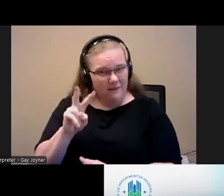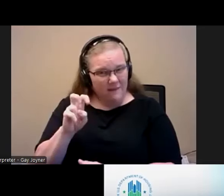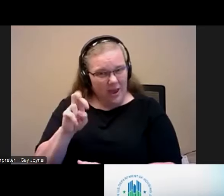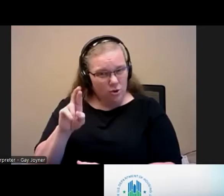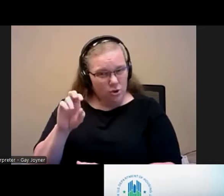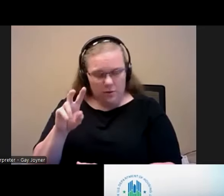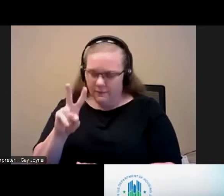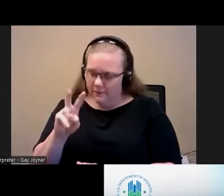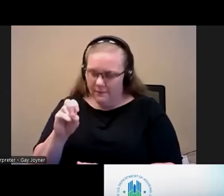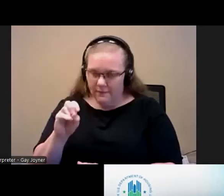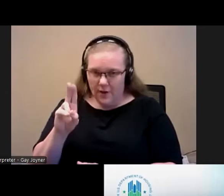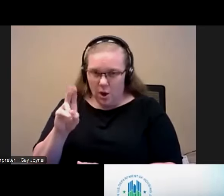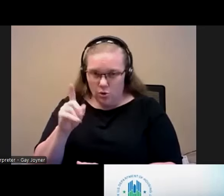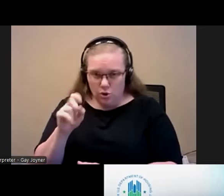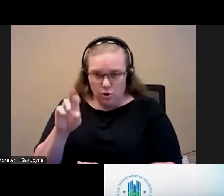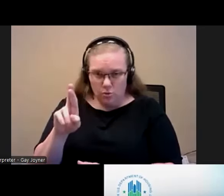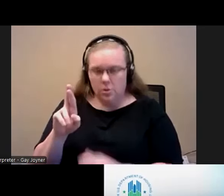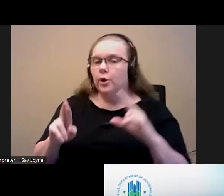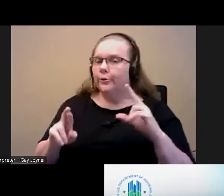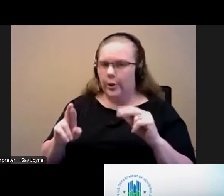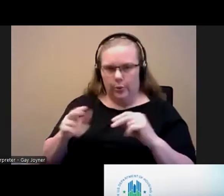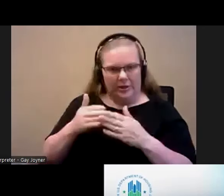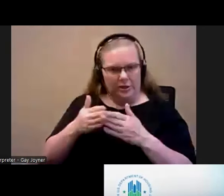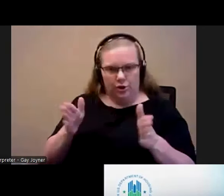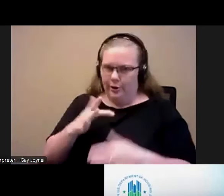Generally, no. Because that assistance is supposed